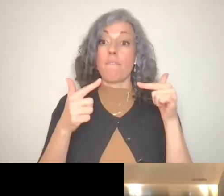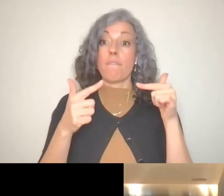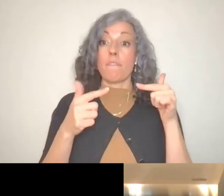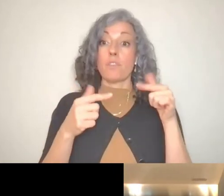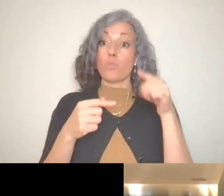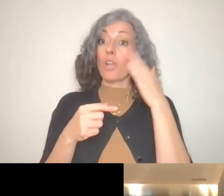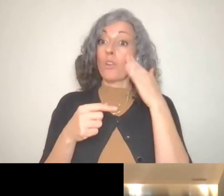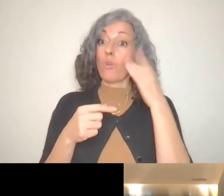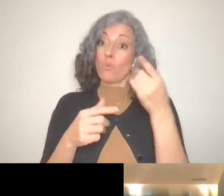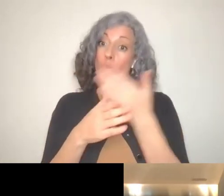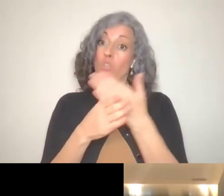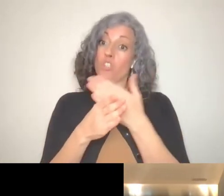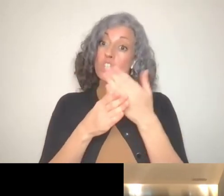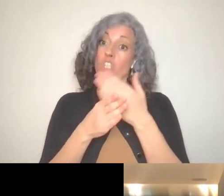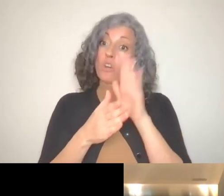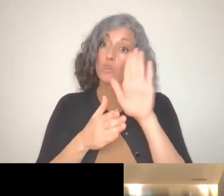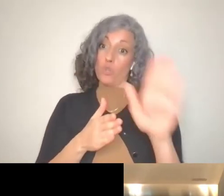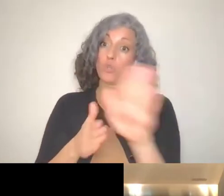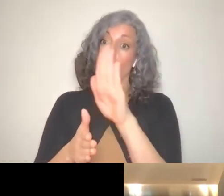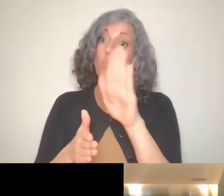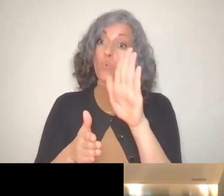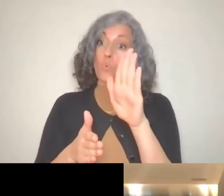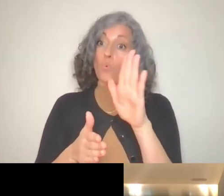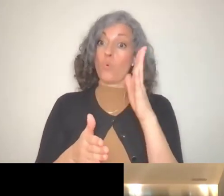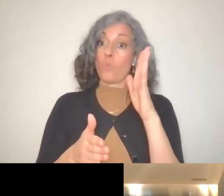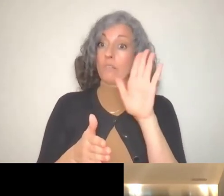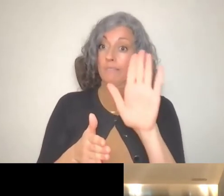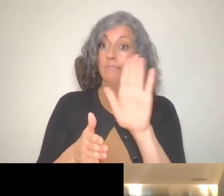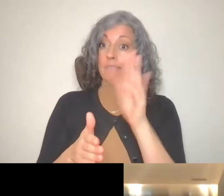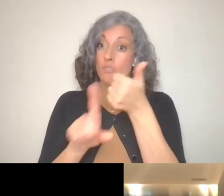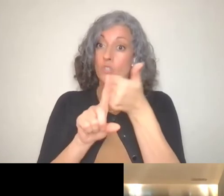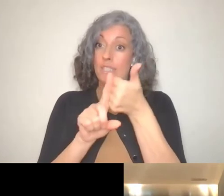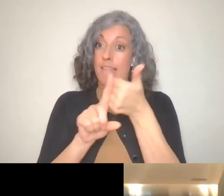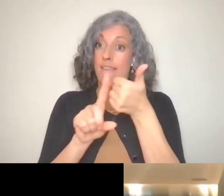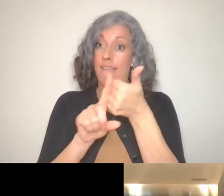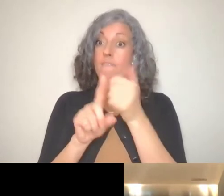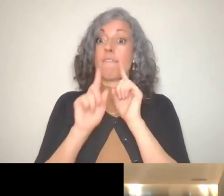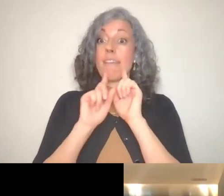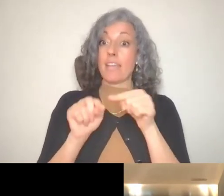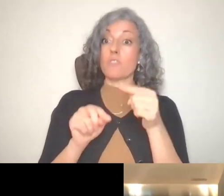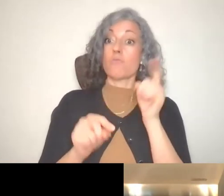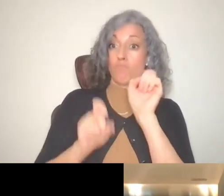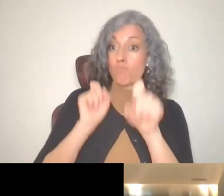little bit more about yourself when while answering some of these questions that we have for you.